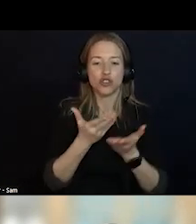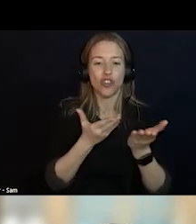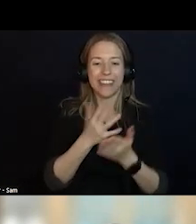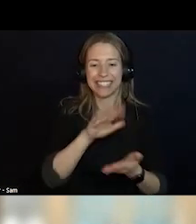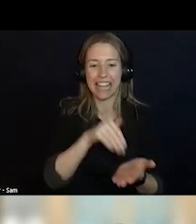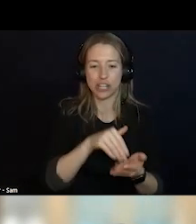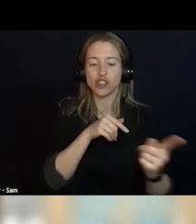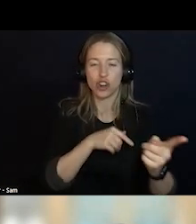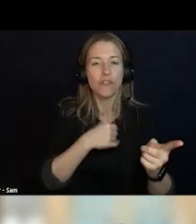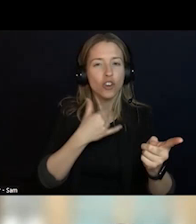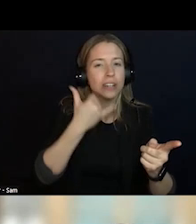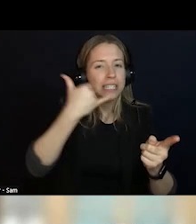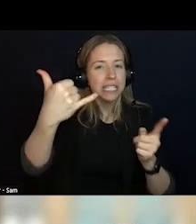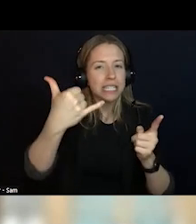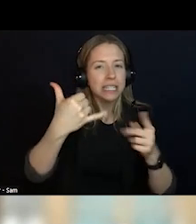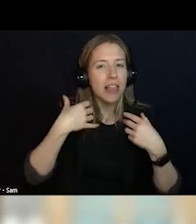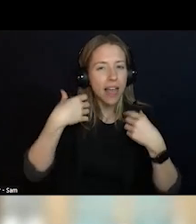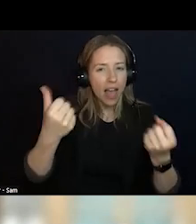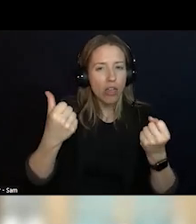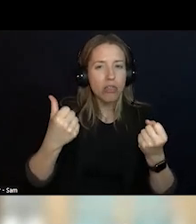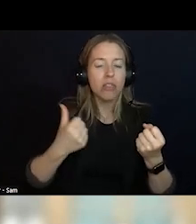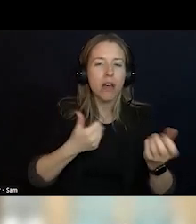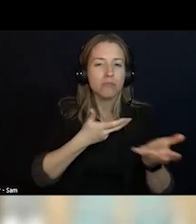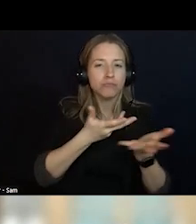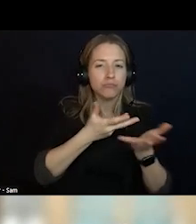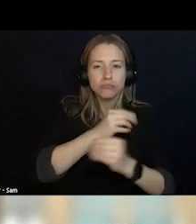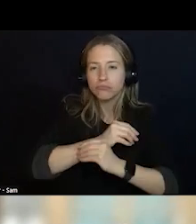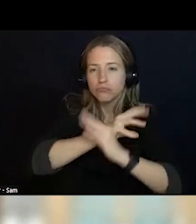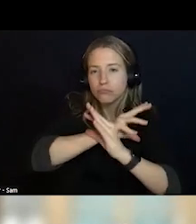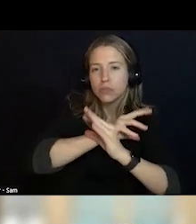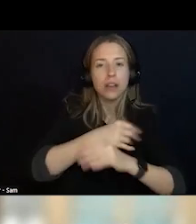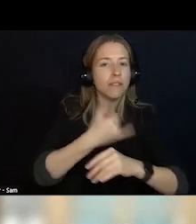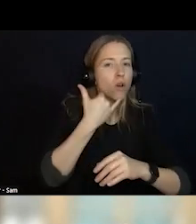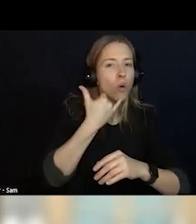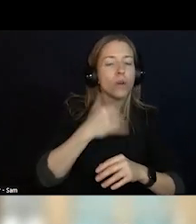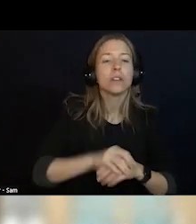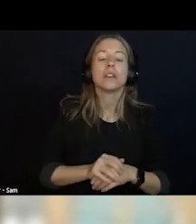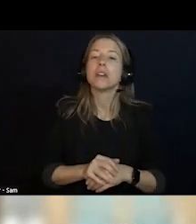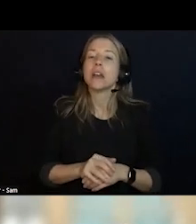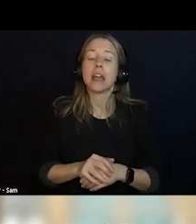THIS IS IT IS A THREE ACRES. THERE IS PLENTY OF OUT DOOR SPACE FOR FOLKS TO WONDER.